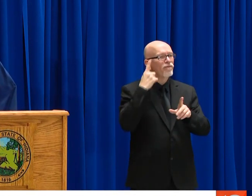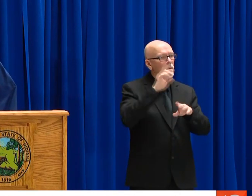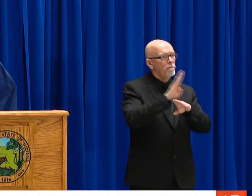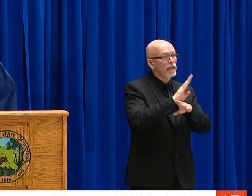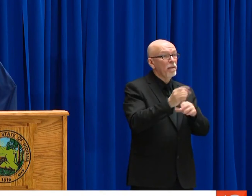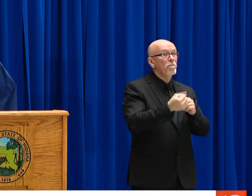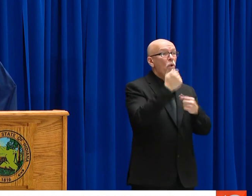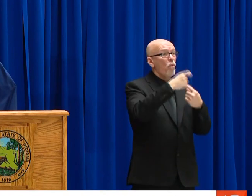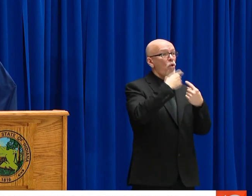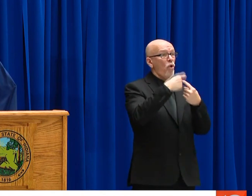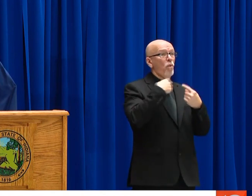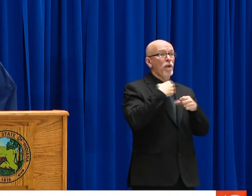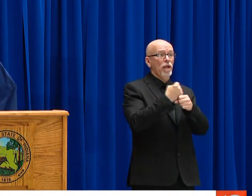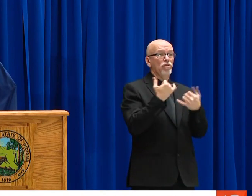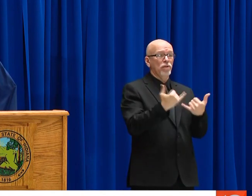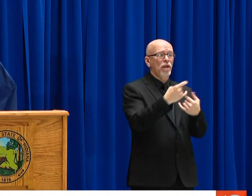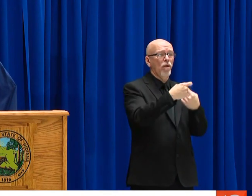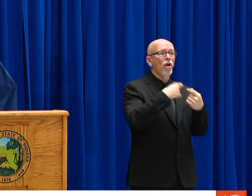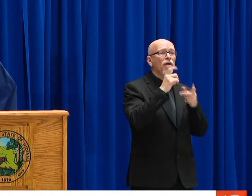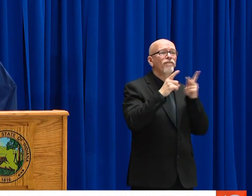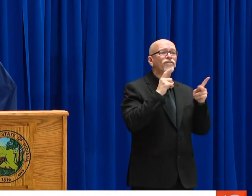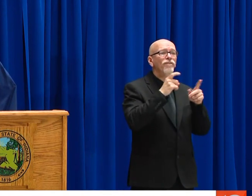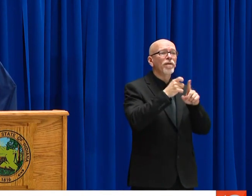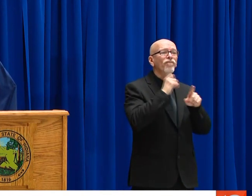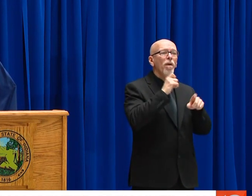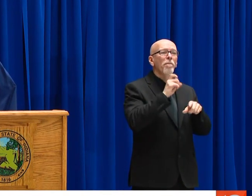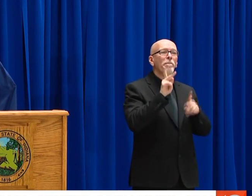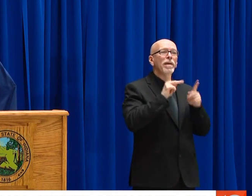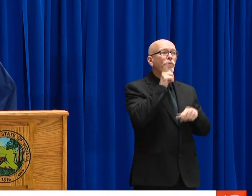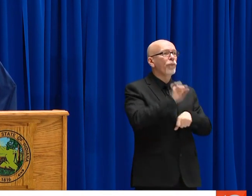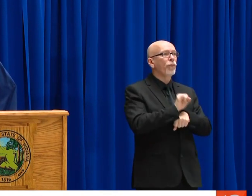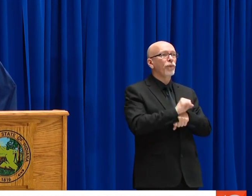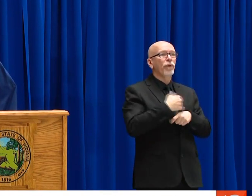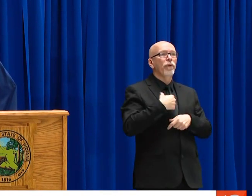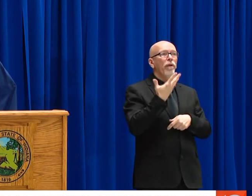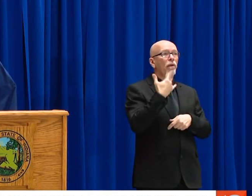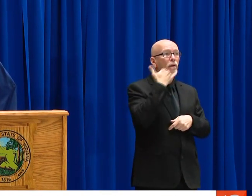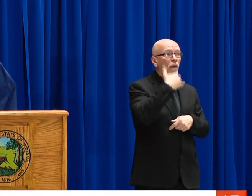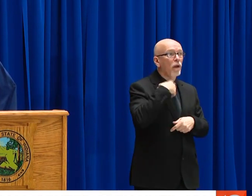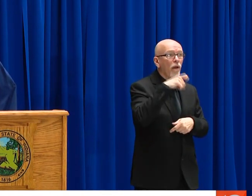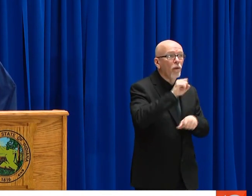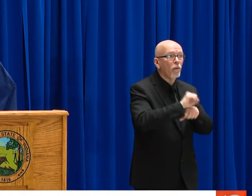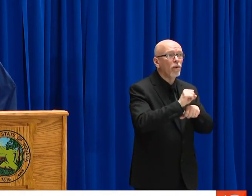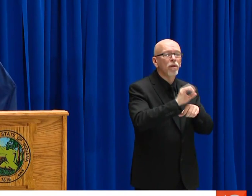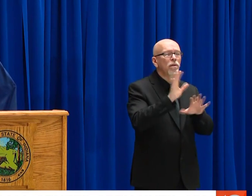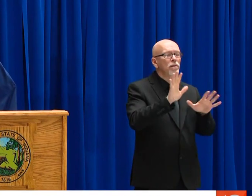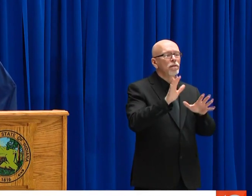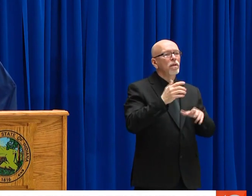INDIVIDUAL EMPLOYEES WORKING IN THOSE BUSINESSES FOR US TO BE ABLE TO PROVIDE GUIDANCE. MANY OF THE CALLS THAT WE'VE